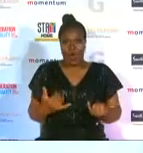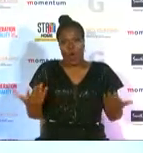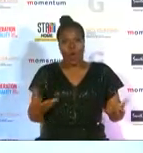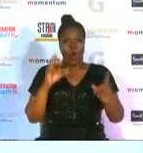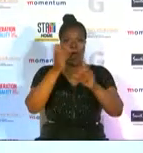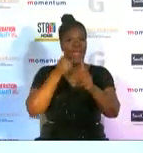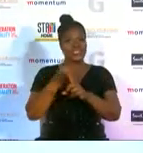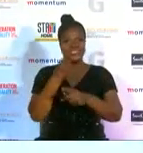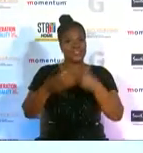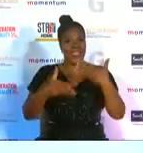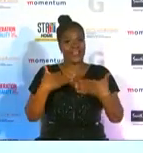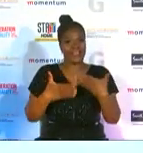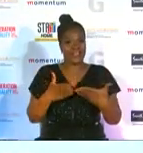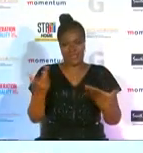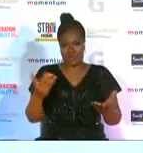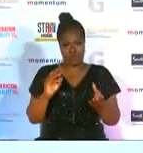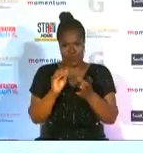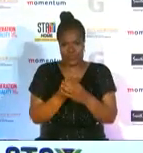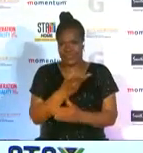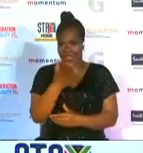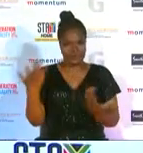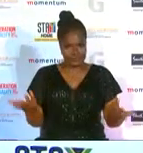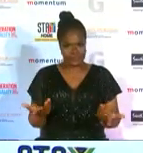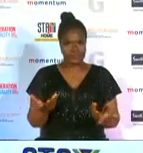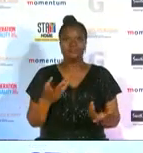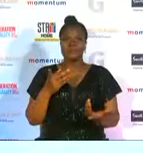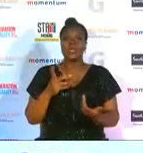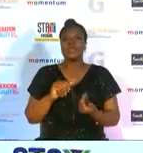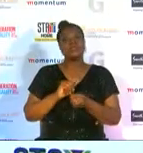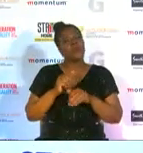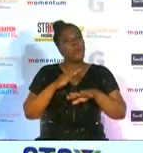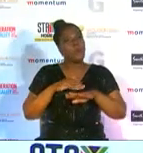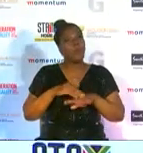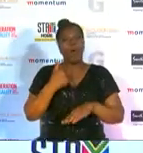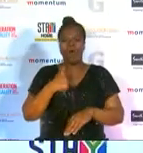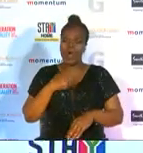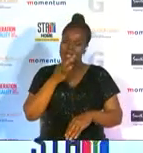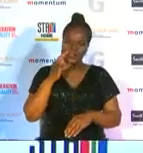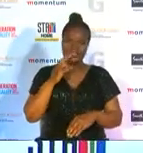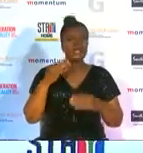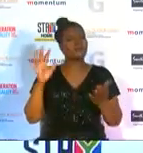without them and as women in sports we actually need that even more so i have to say we're grateful to have all of them